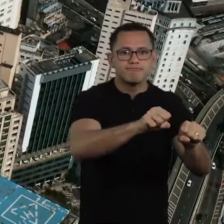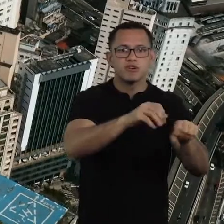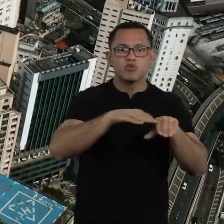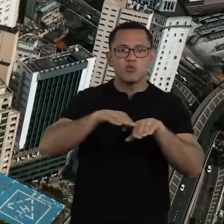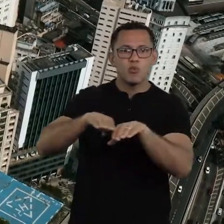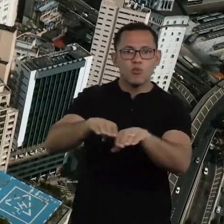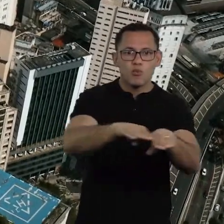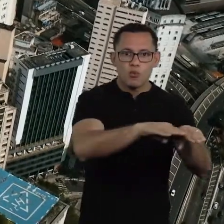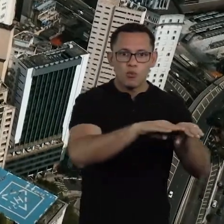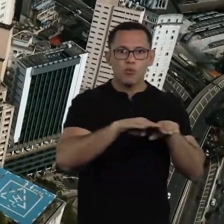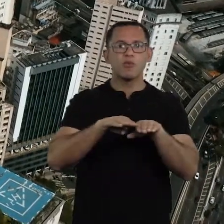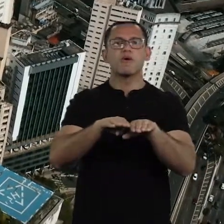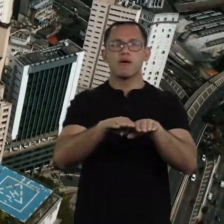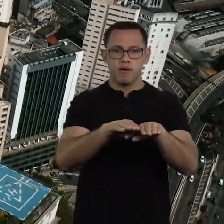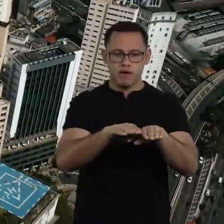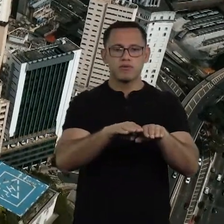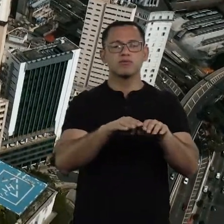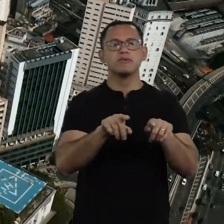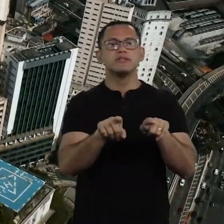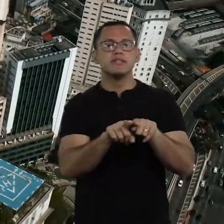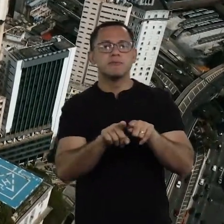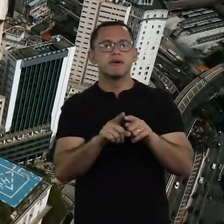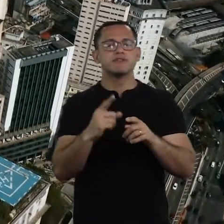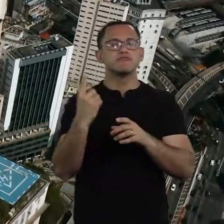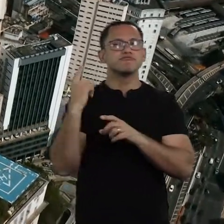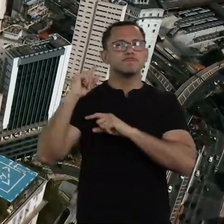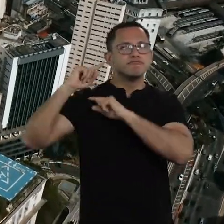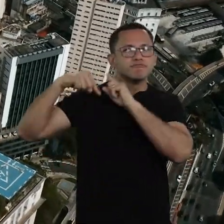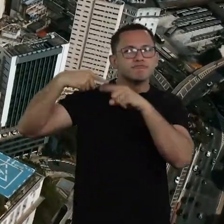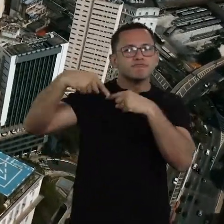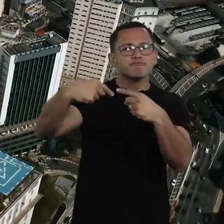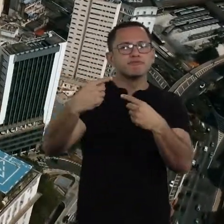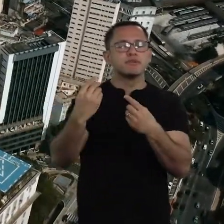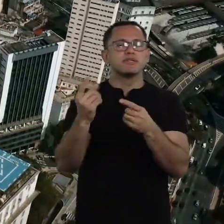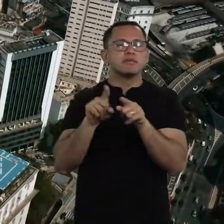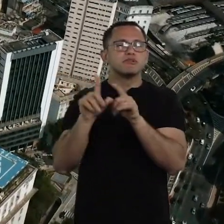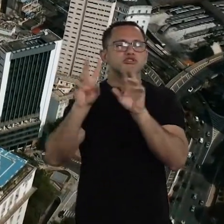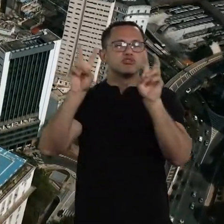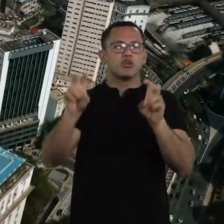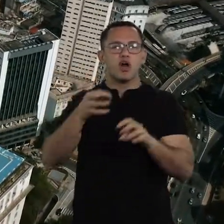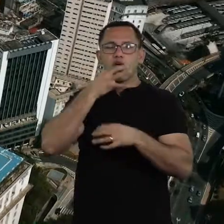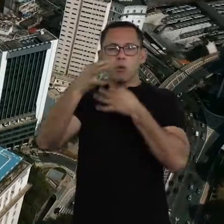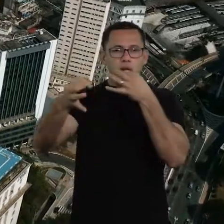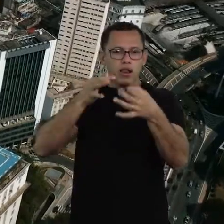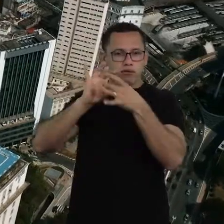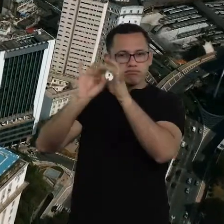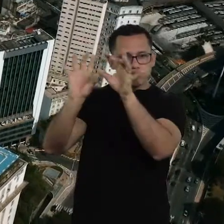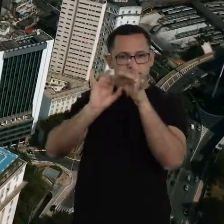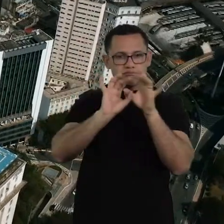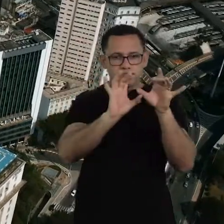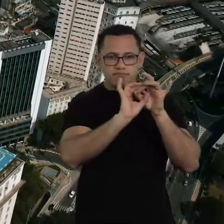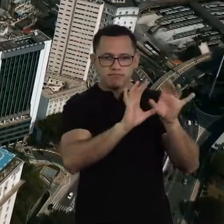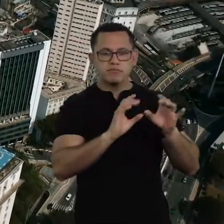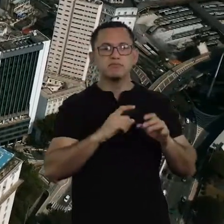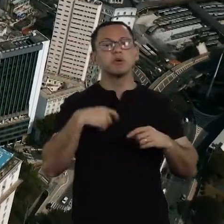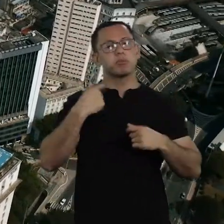founded on the principles of democracy, I must be rational, I must be reflective